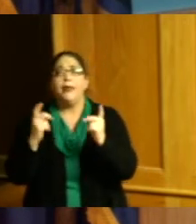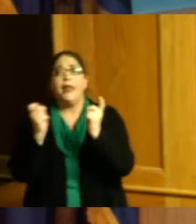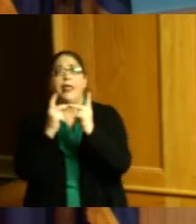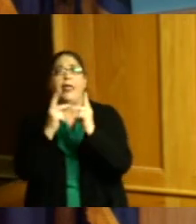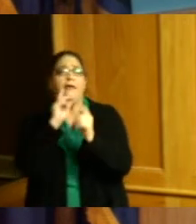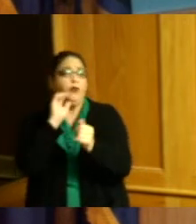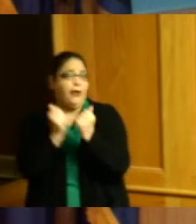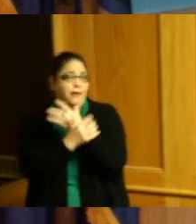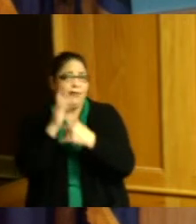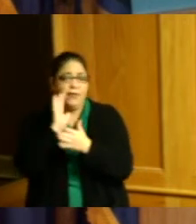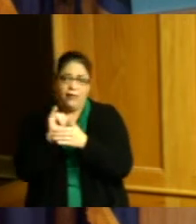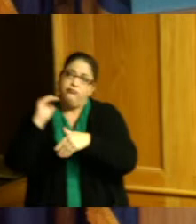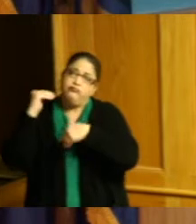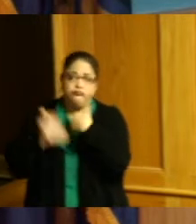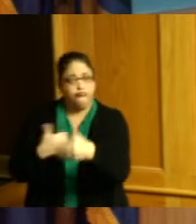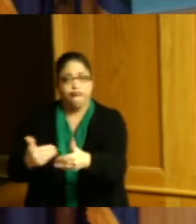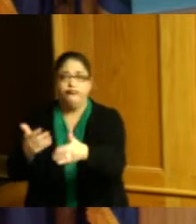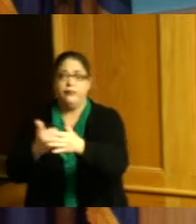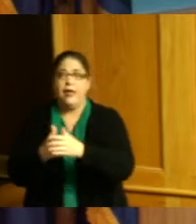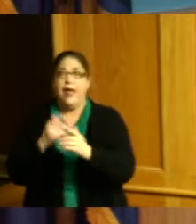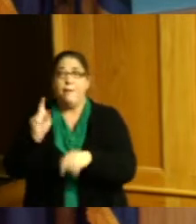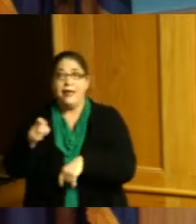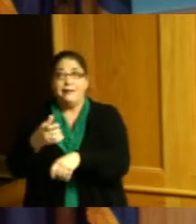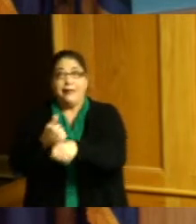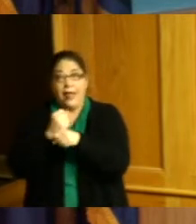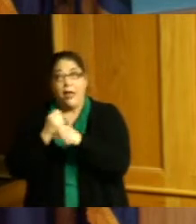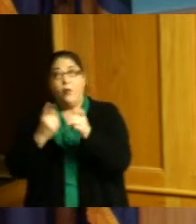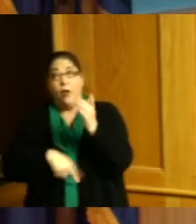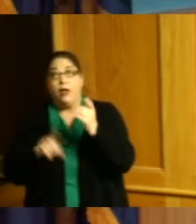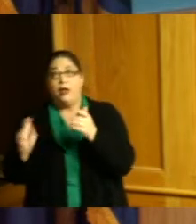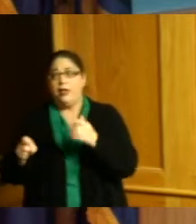and so those who have to get permits and those things I'm sure they really appreciate you